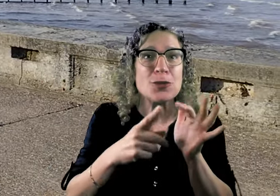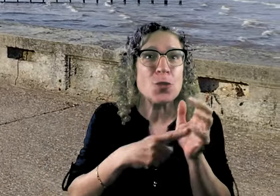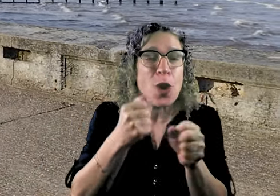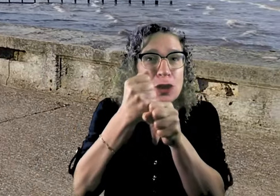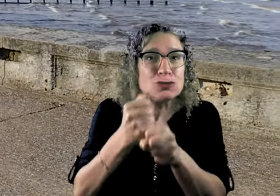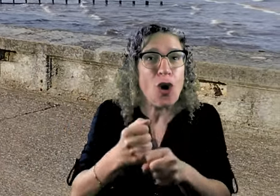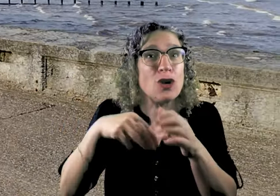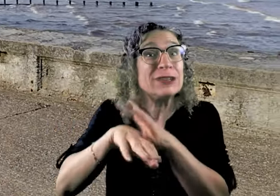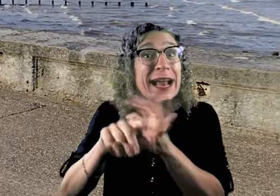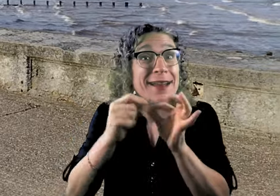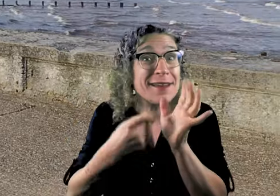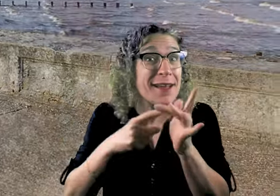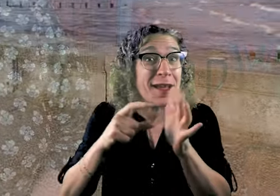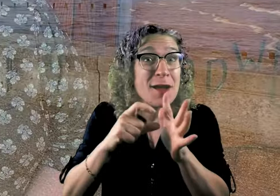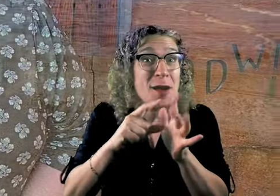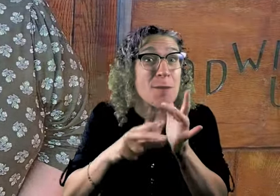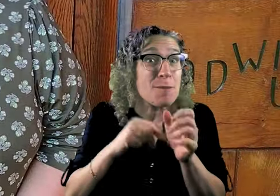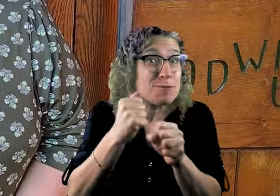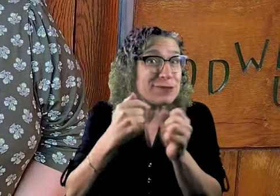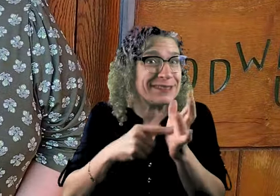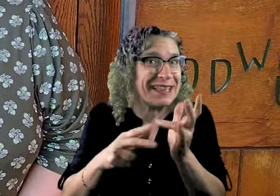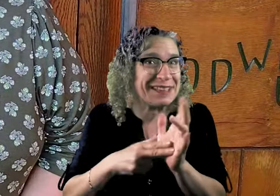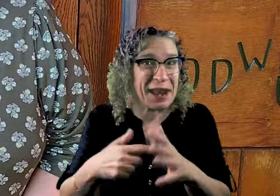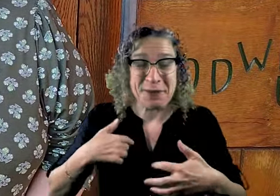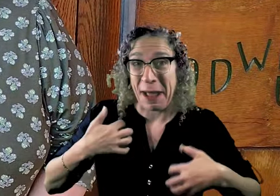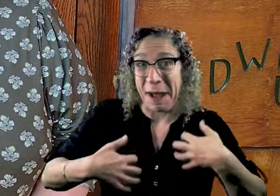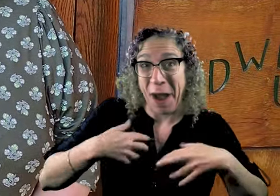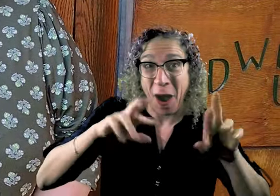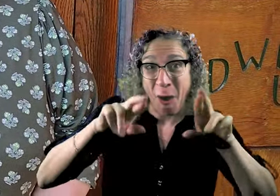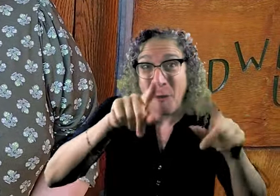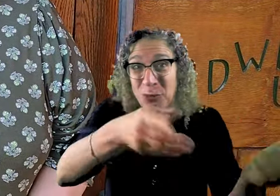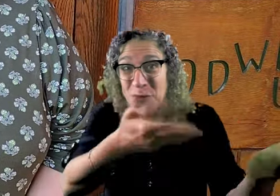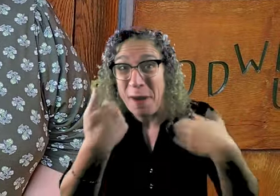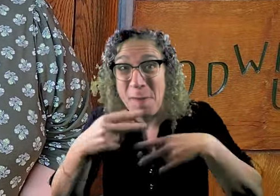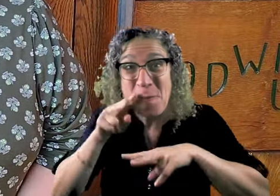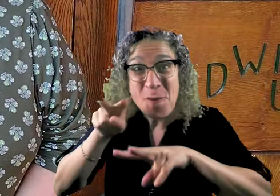about Jesus' Transfiguration. We hope you can join us this Sunday at 9am.